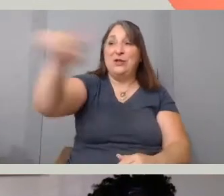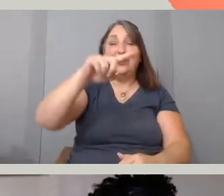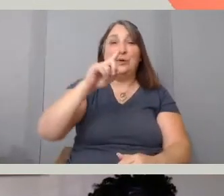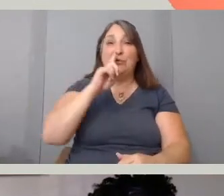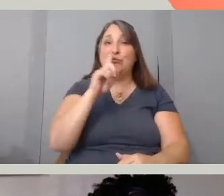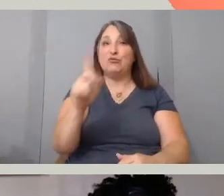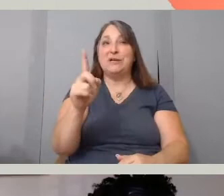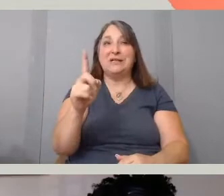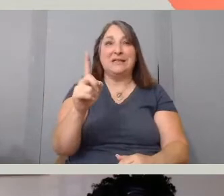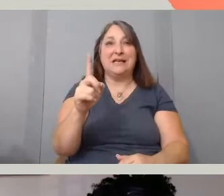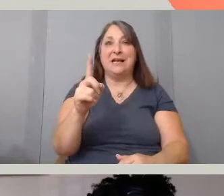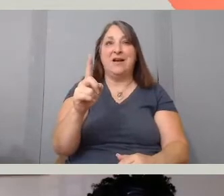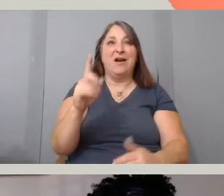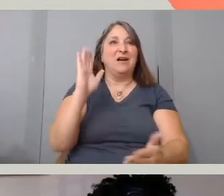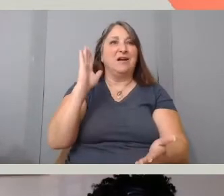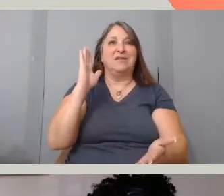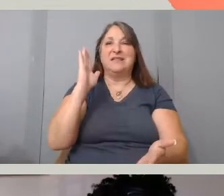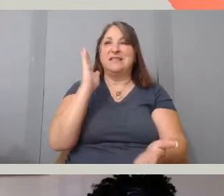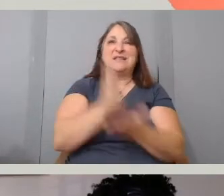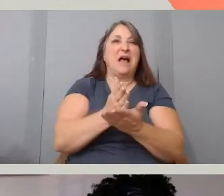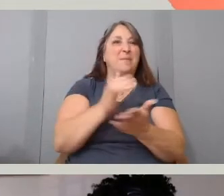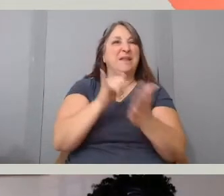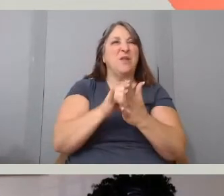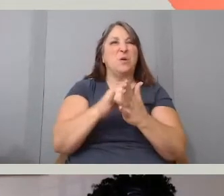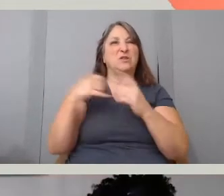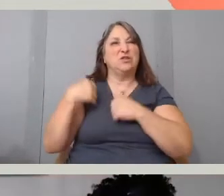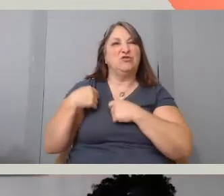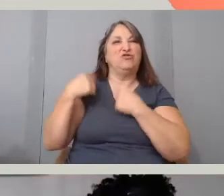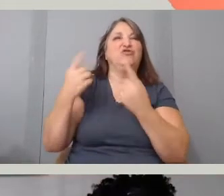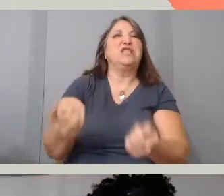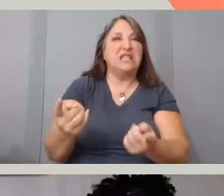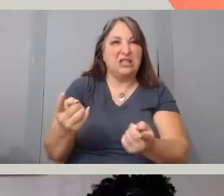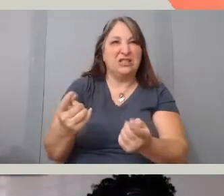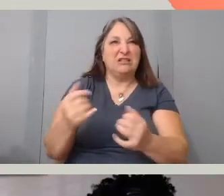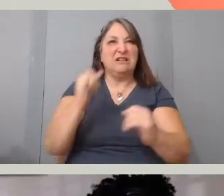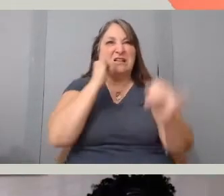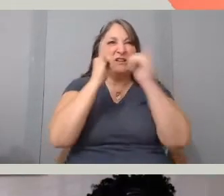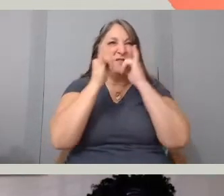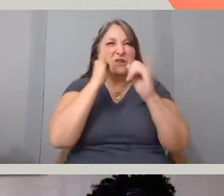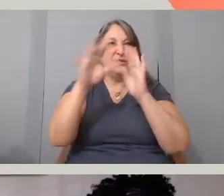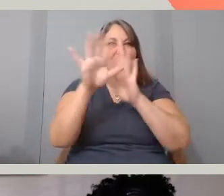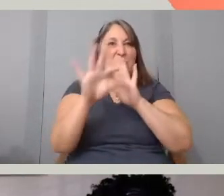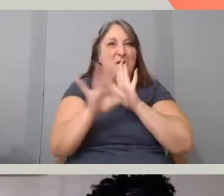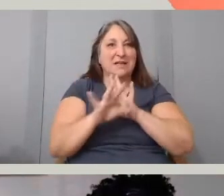sort of the traditional interview set ups and choices, how I felt, which I think,